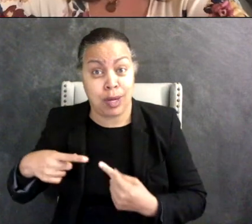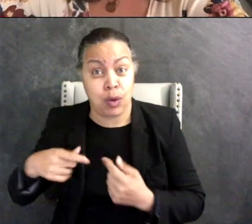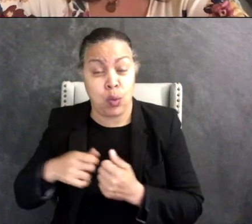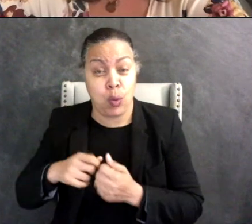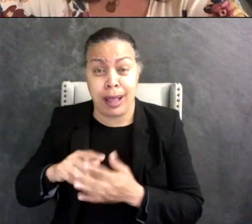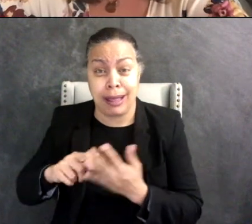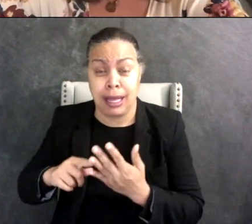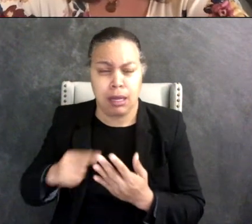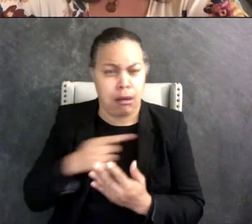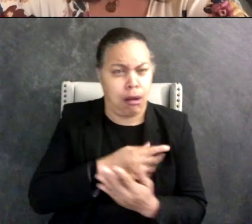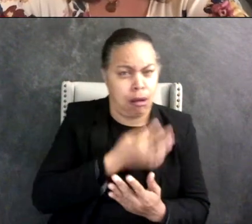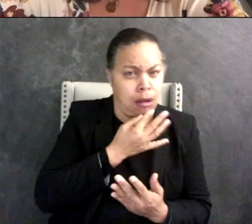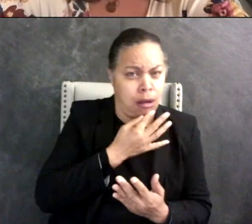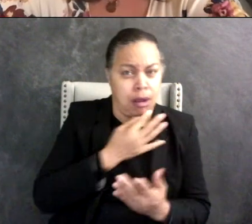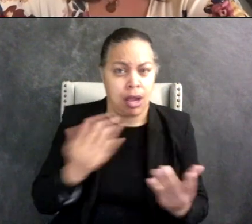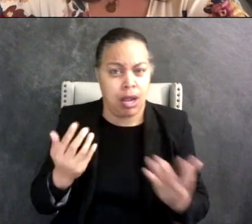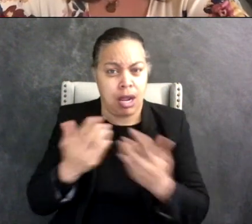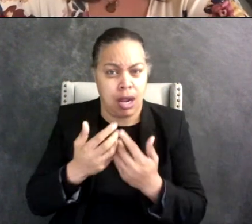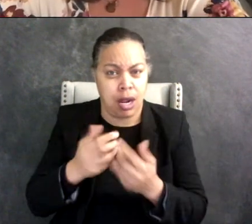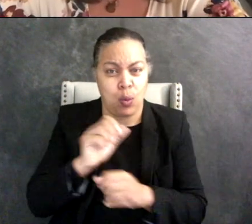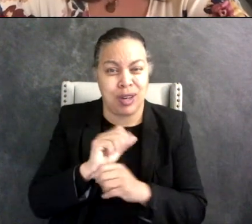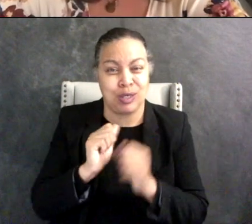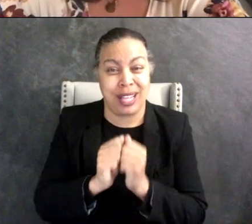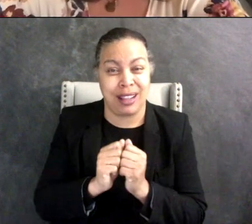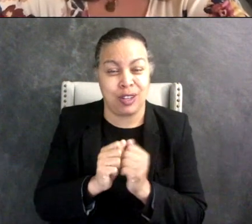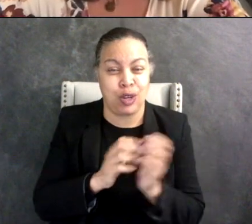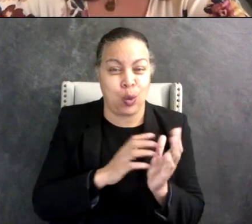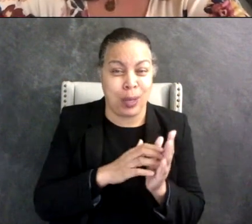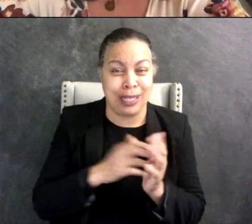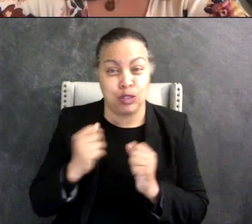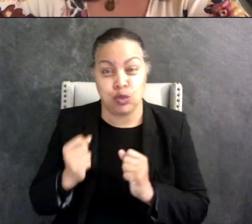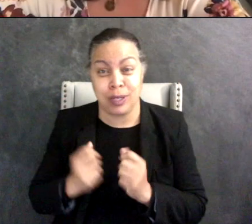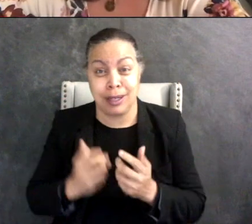really good so maybe they could like you know come together and you know support each other and that